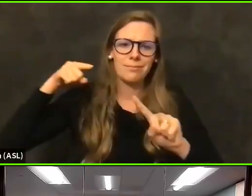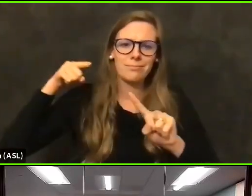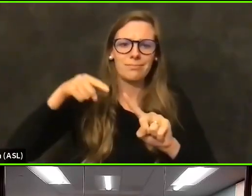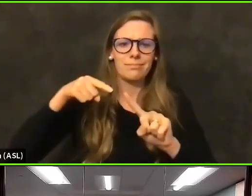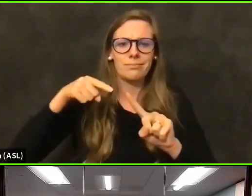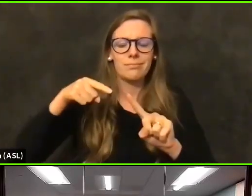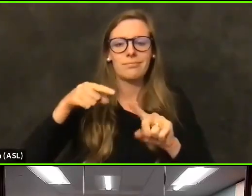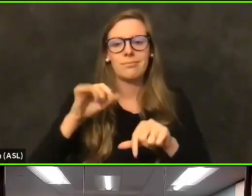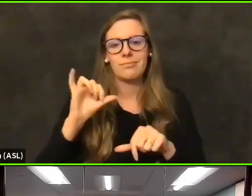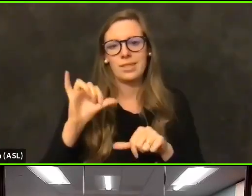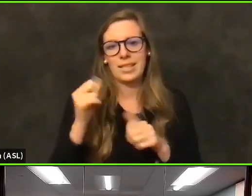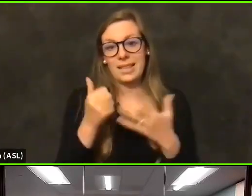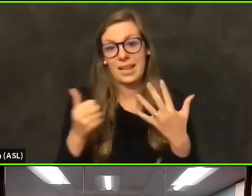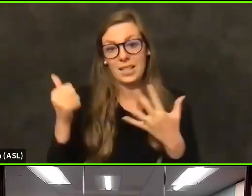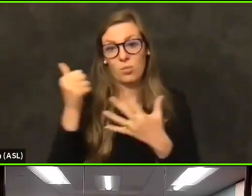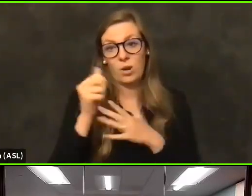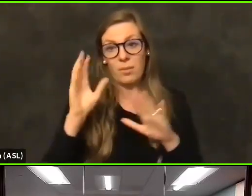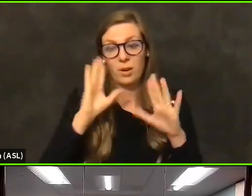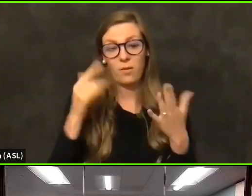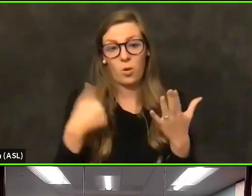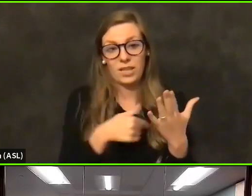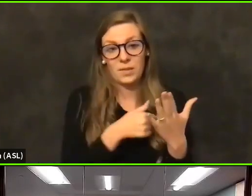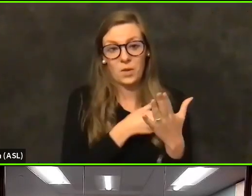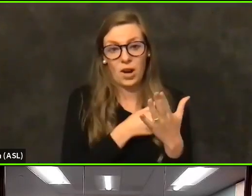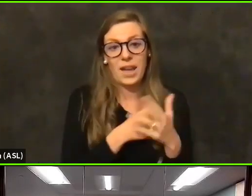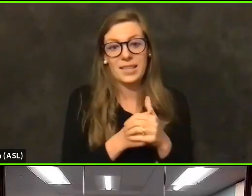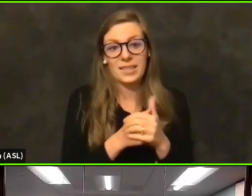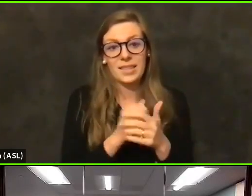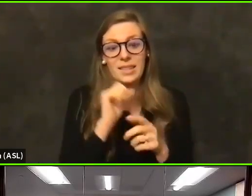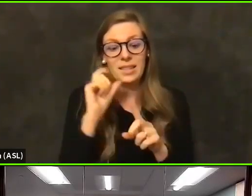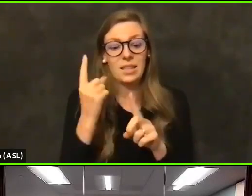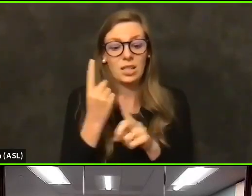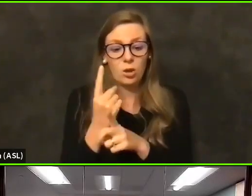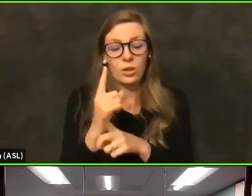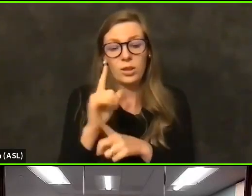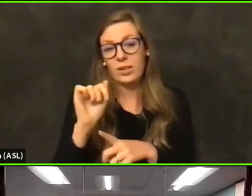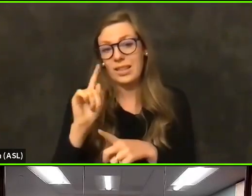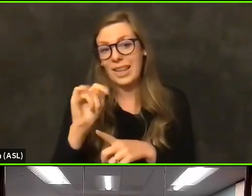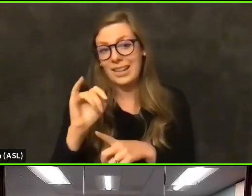That is a primary focus for us, not only with the Latino population, but